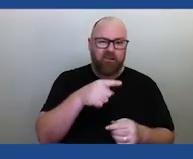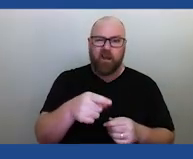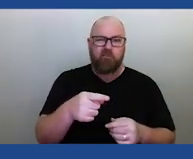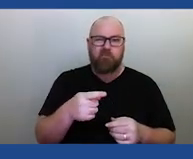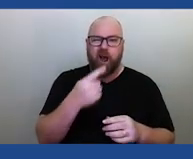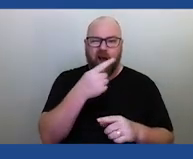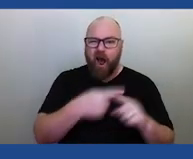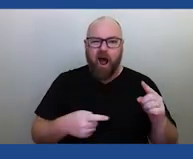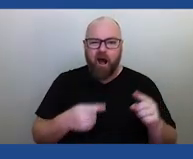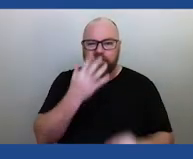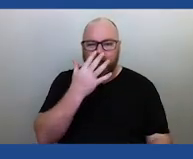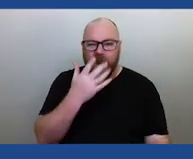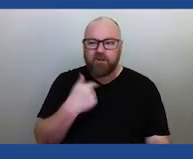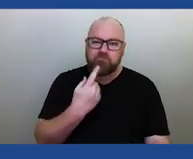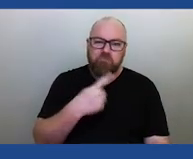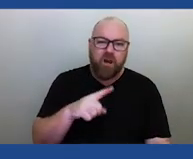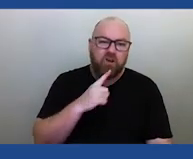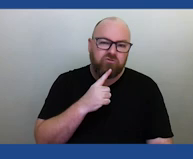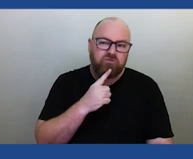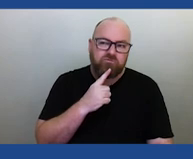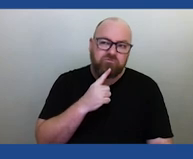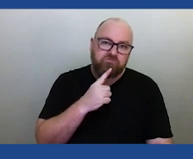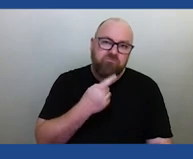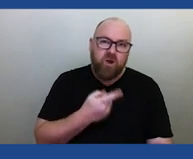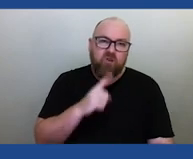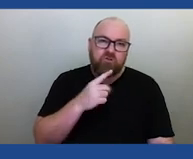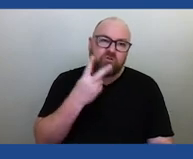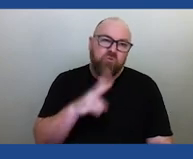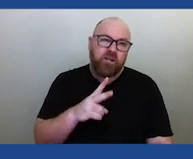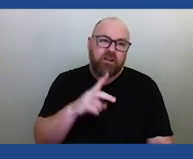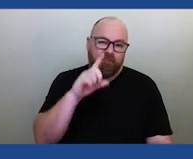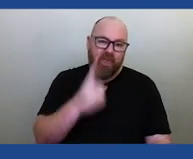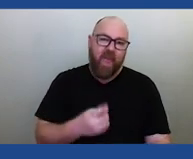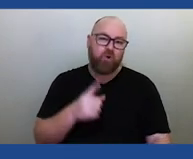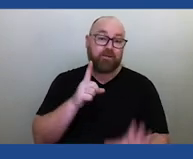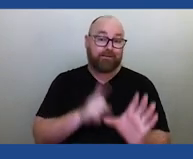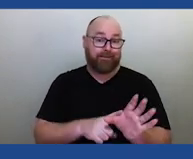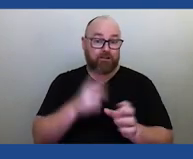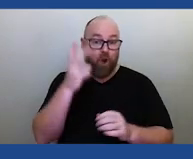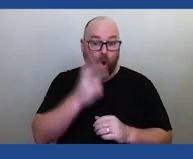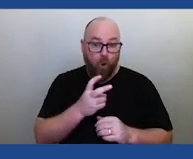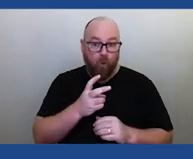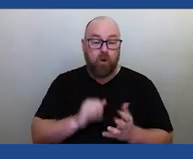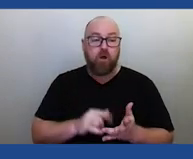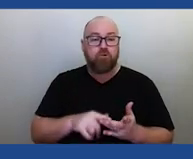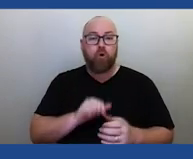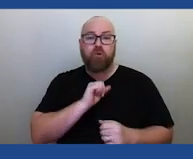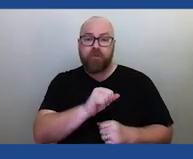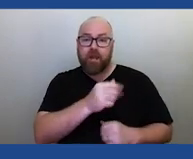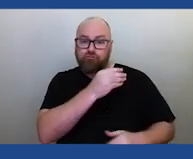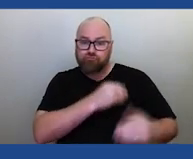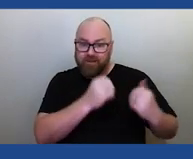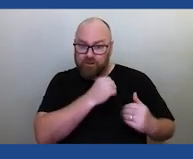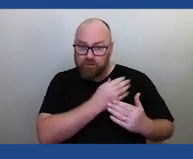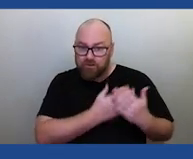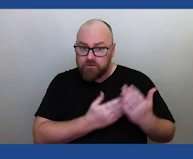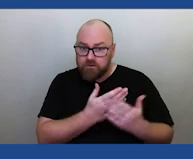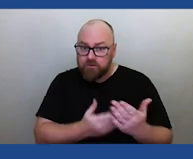That's probably on the order of 120,000 years old. So these traditions are having an impact and influence